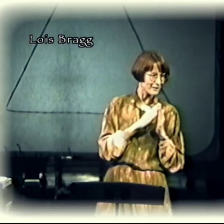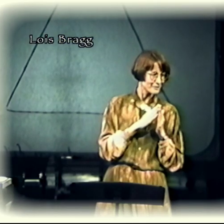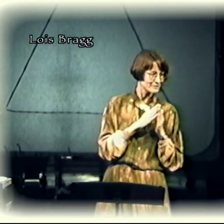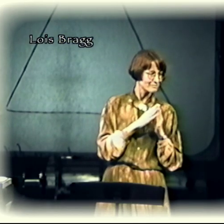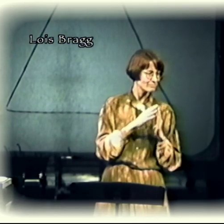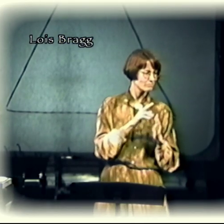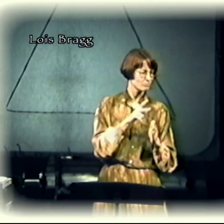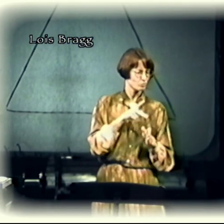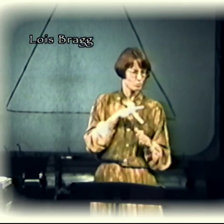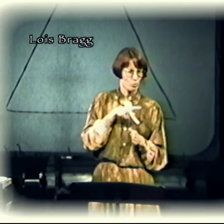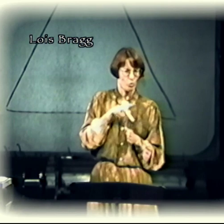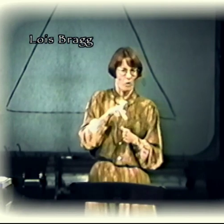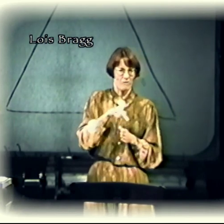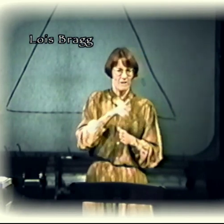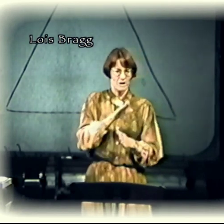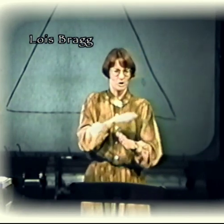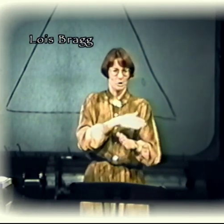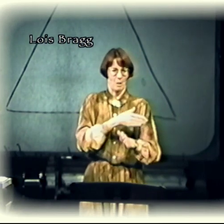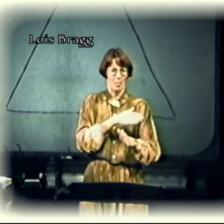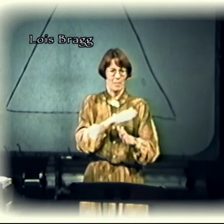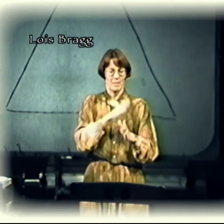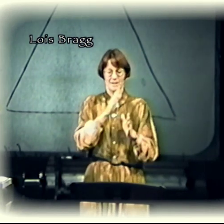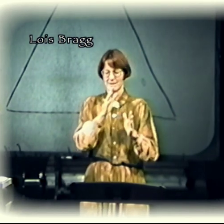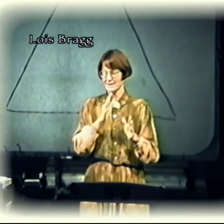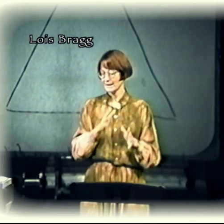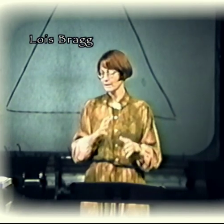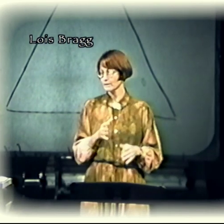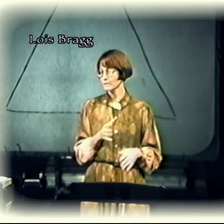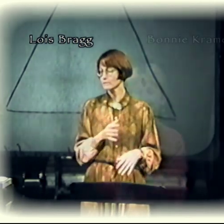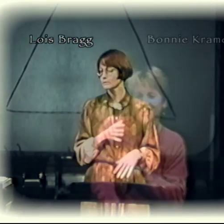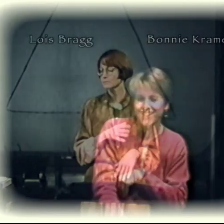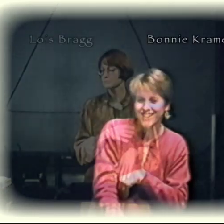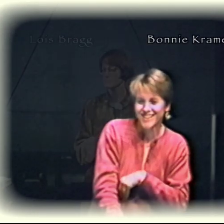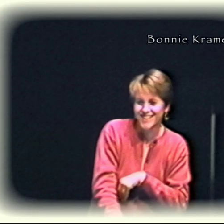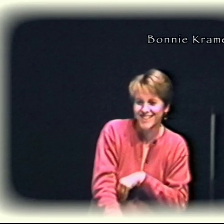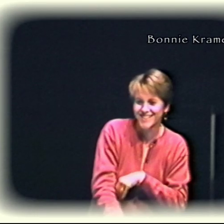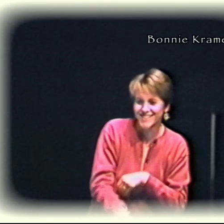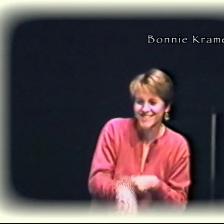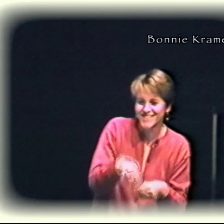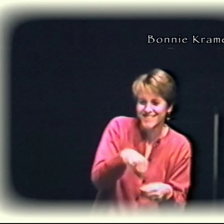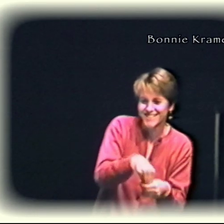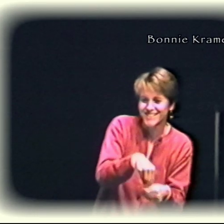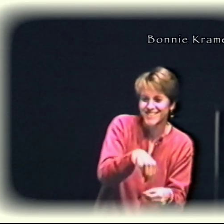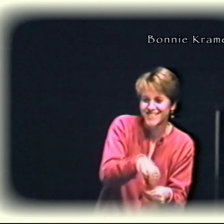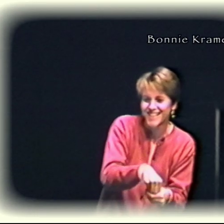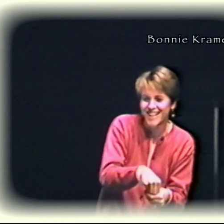The idea was that when people left, they would go back to their high schools and colleges across the country